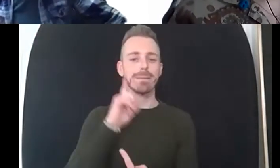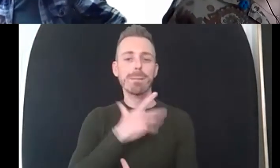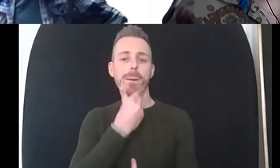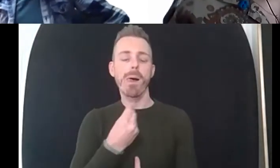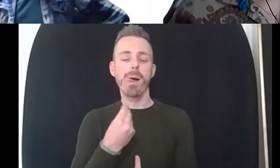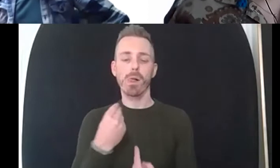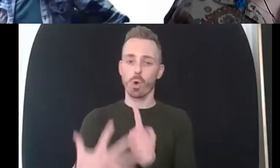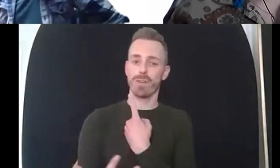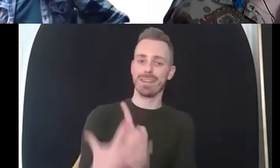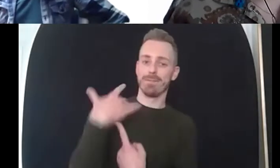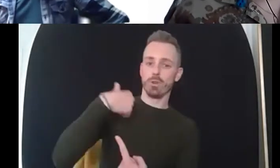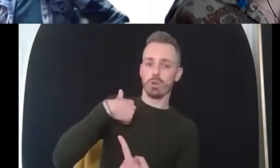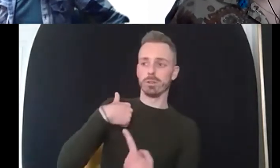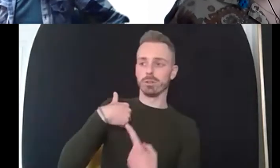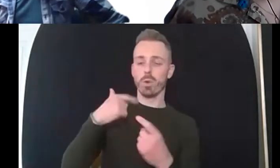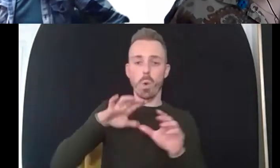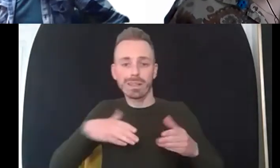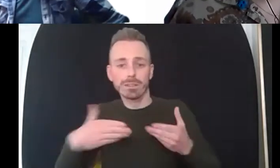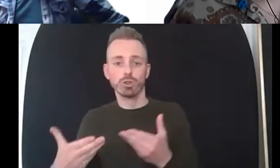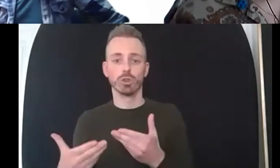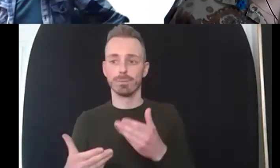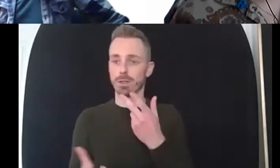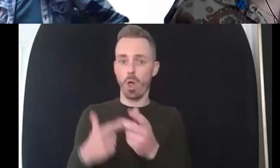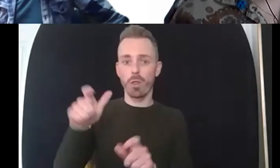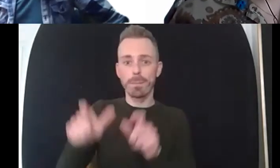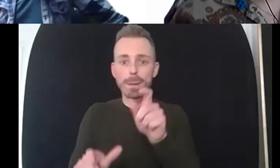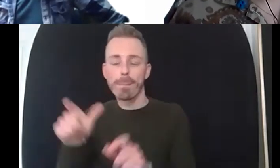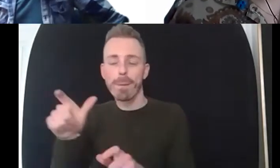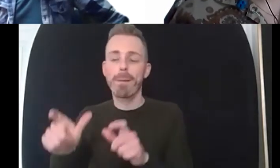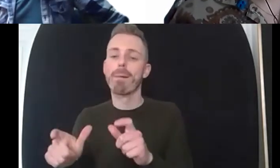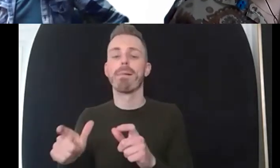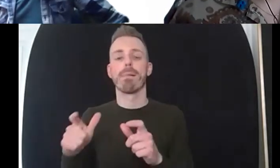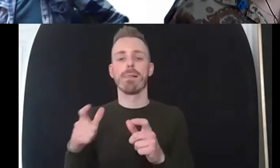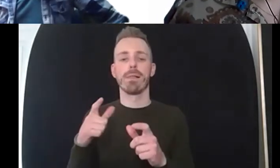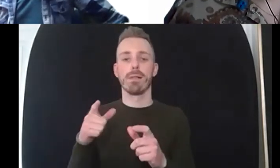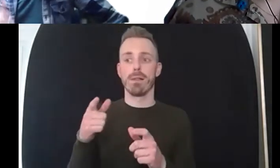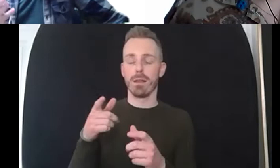introduced me to others who um i kind of then learnt my sense of history from so i remember